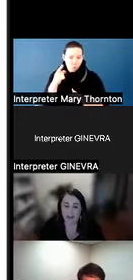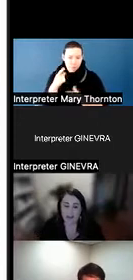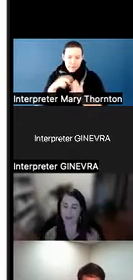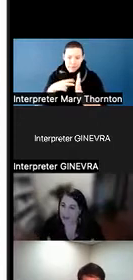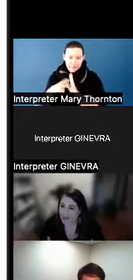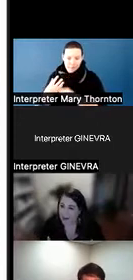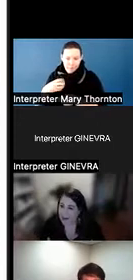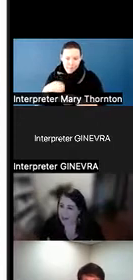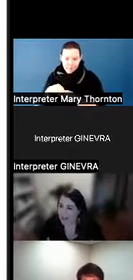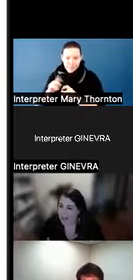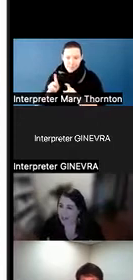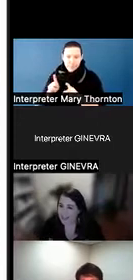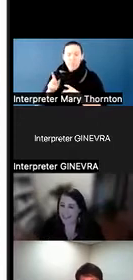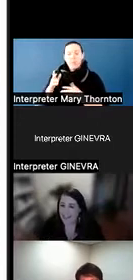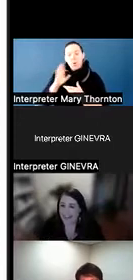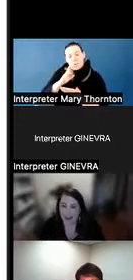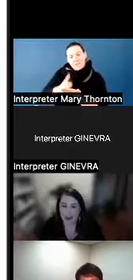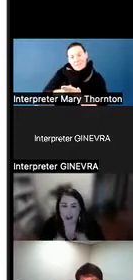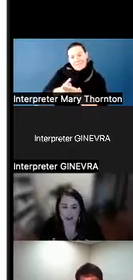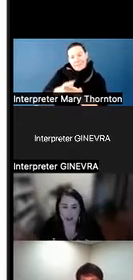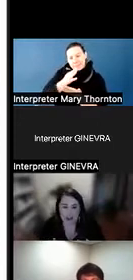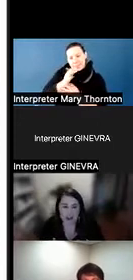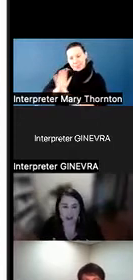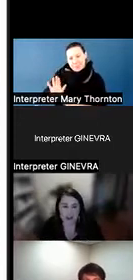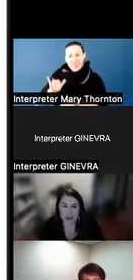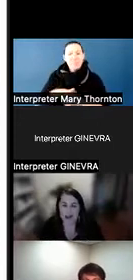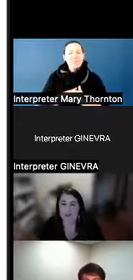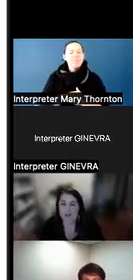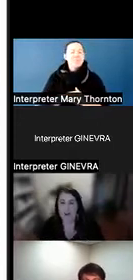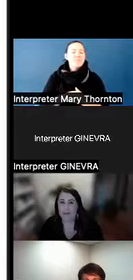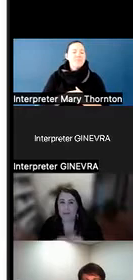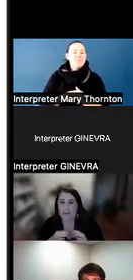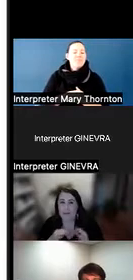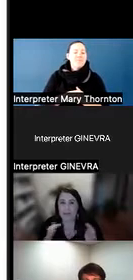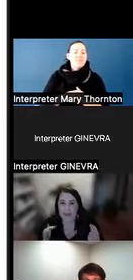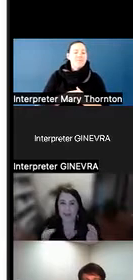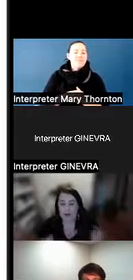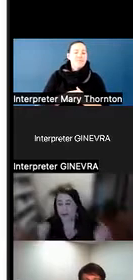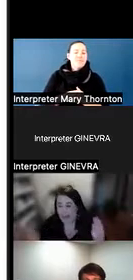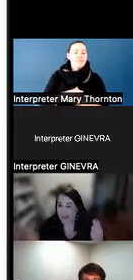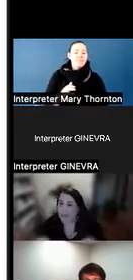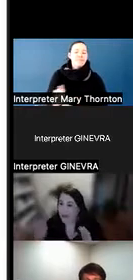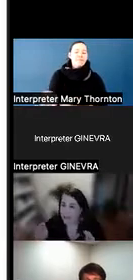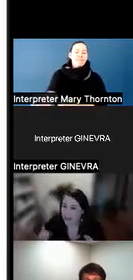we will talk about in a minute. And on that note, we or I and Patty, as well,